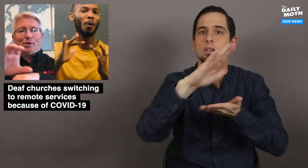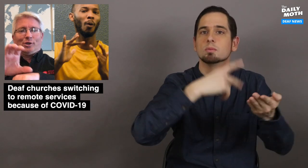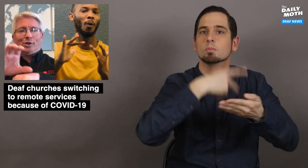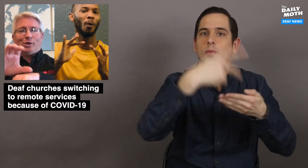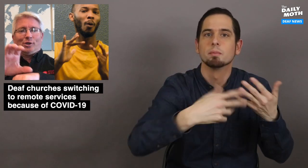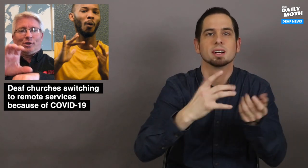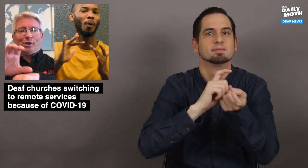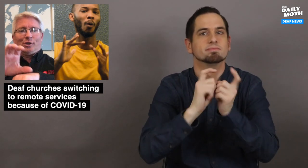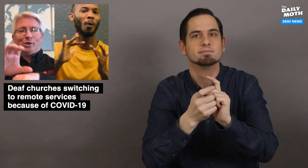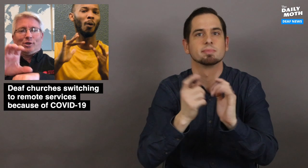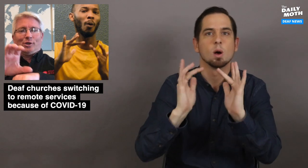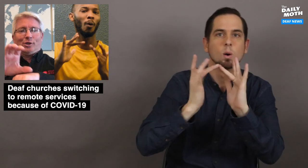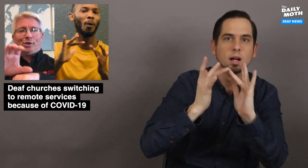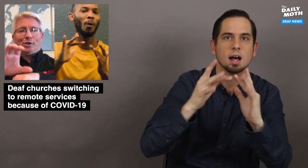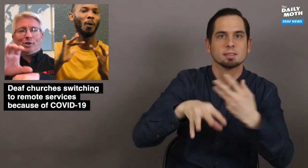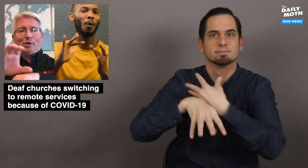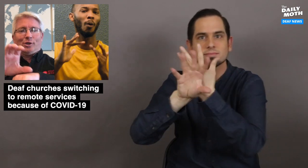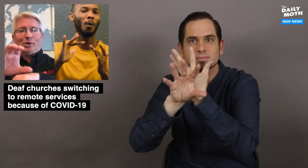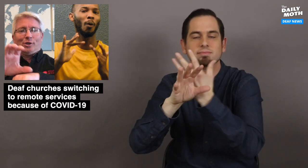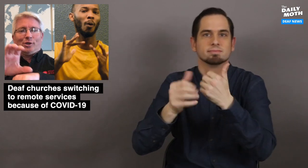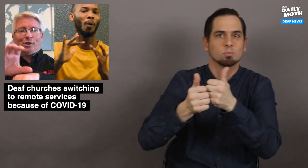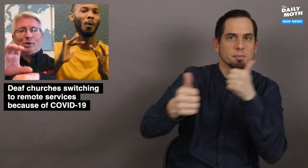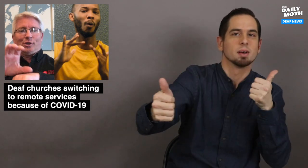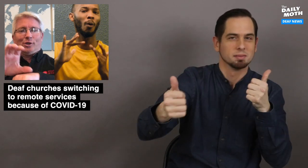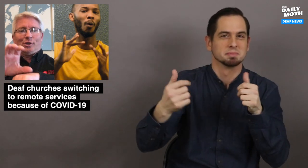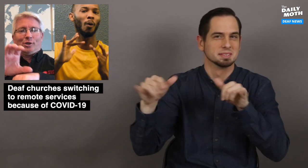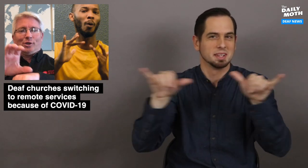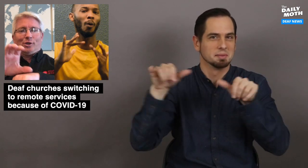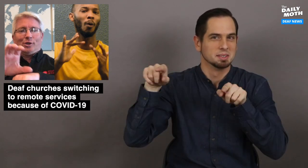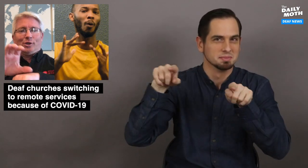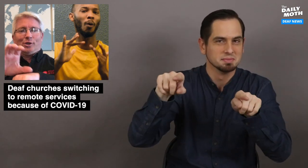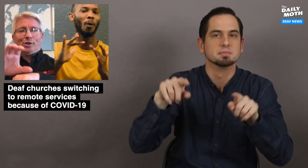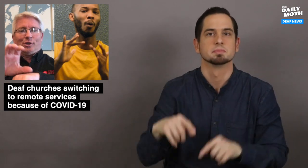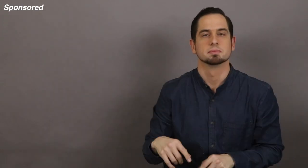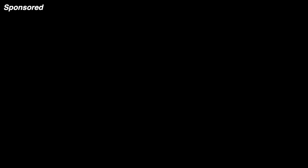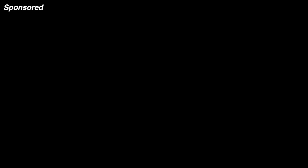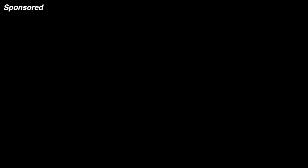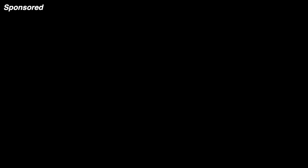and postsecondary programs in the U.S. are doing with regards to using online video conferencing platforms.